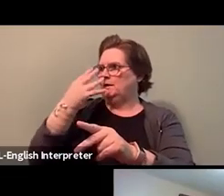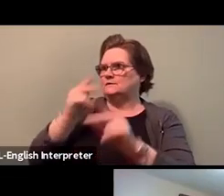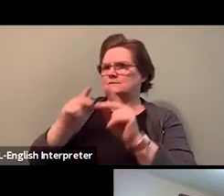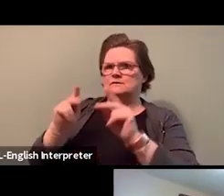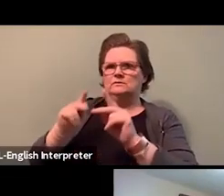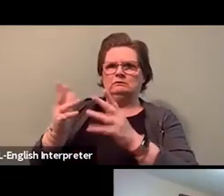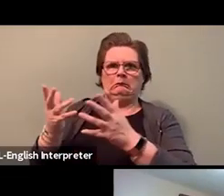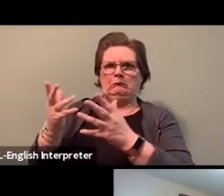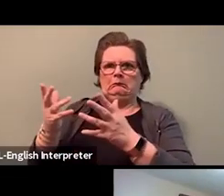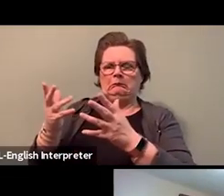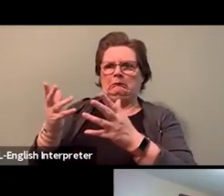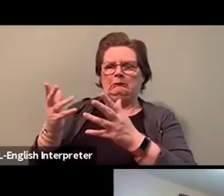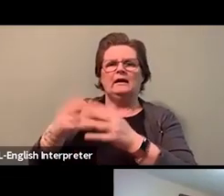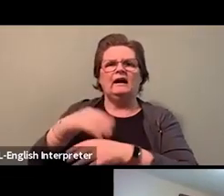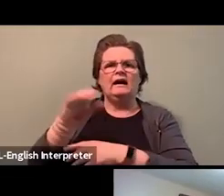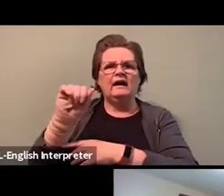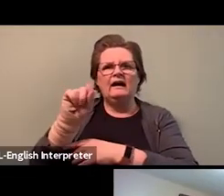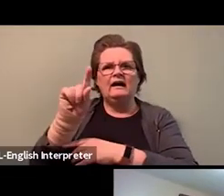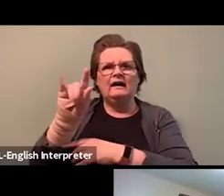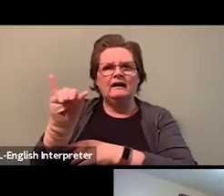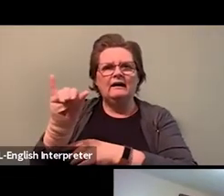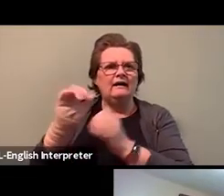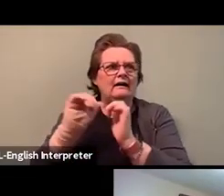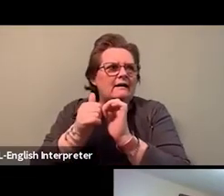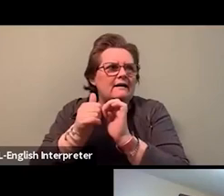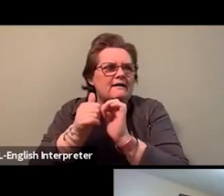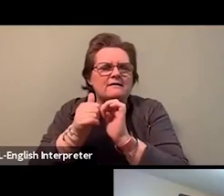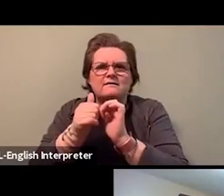to be a part of the solution and not the problem?